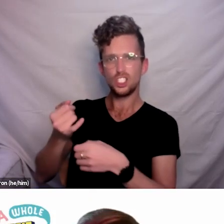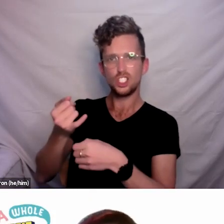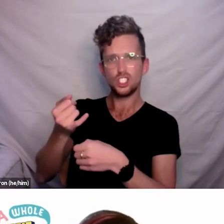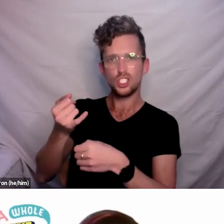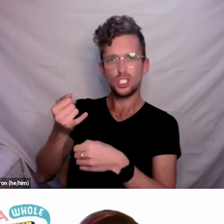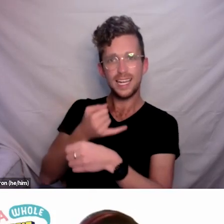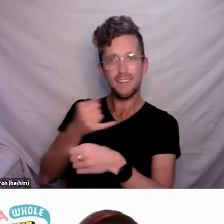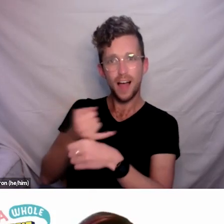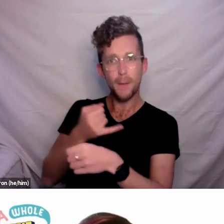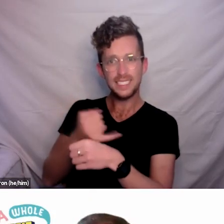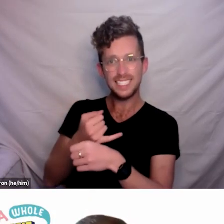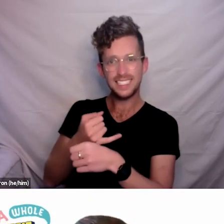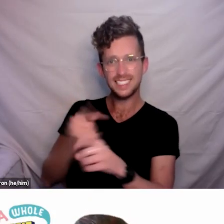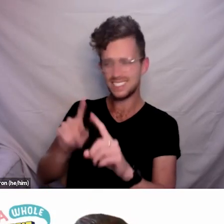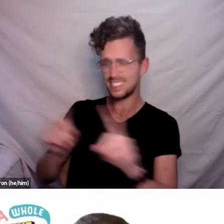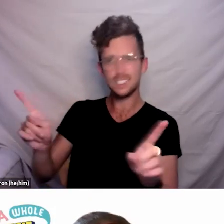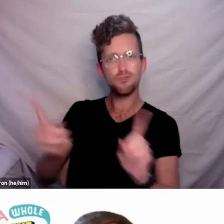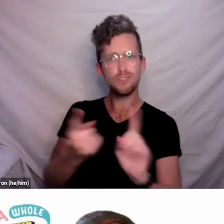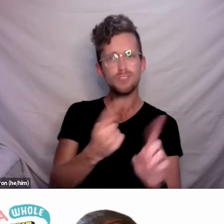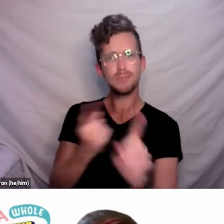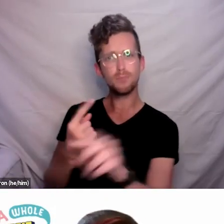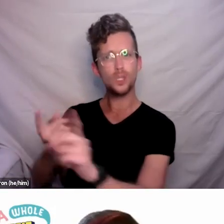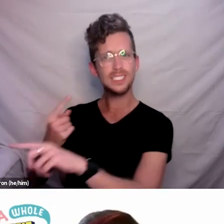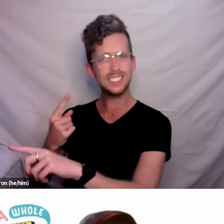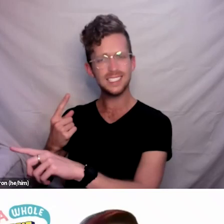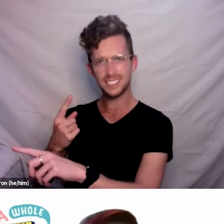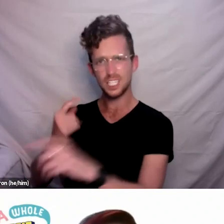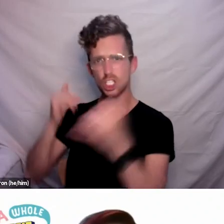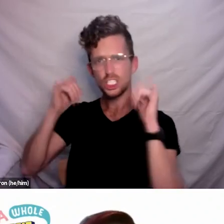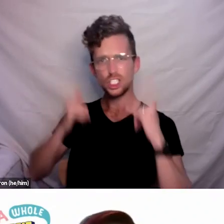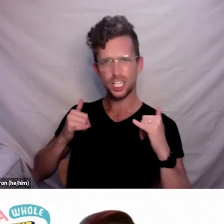But good to know what the official word there is.